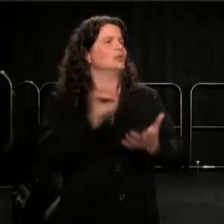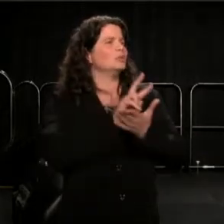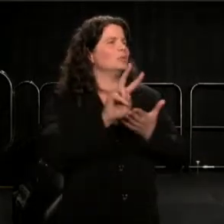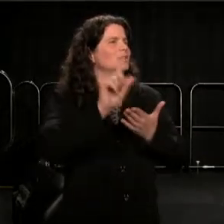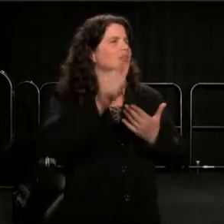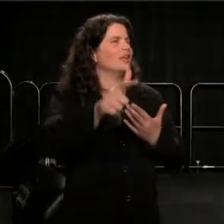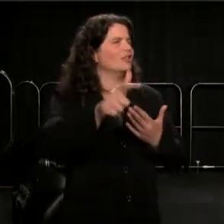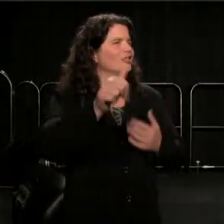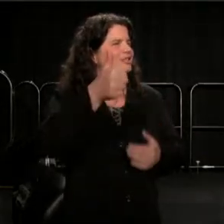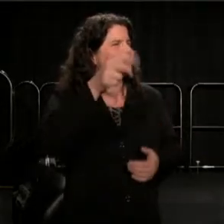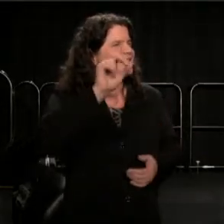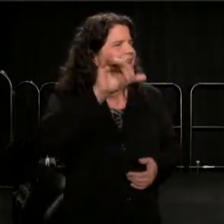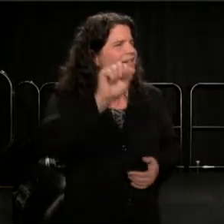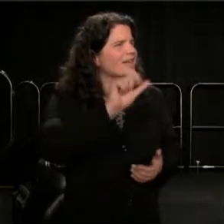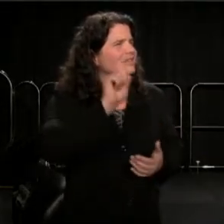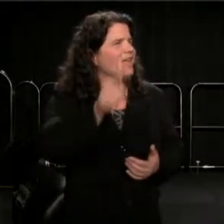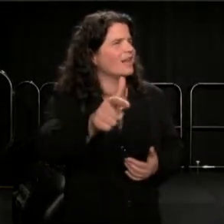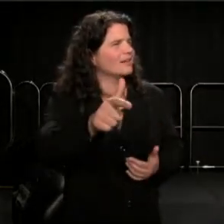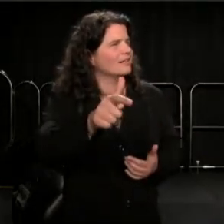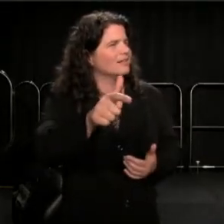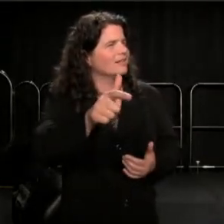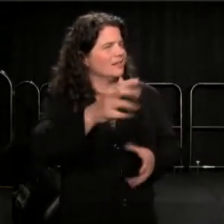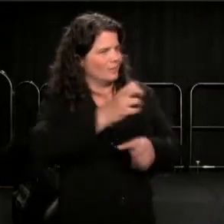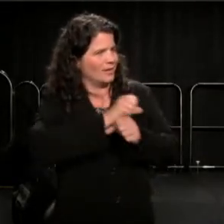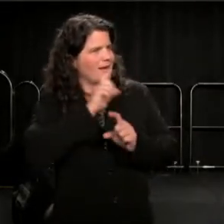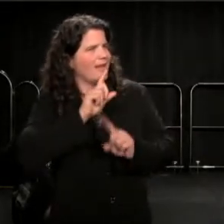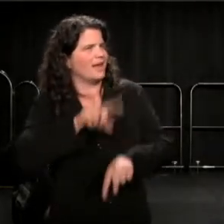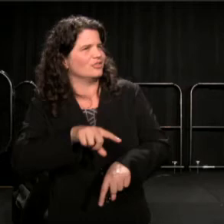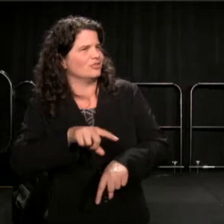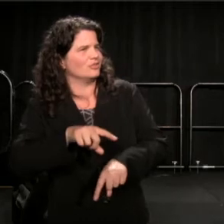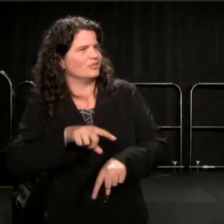Do you know the answer we got out of that enormous petition?